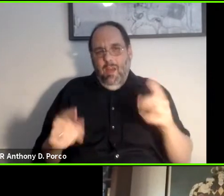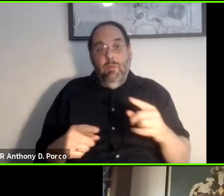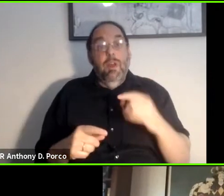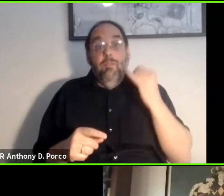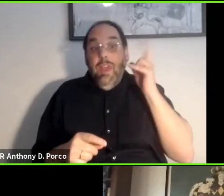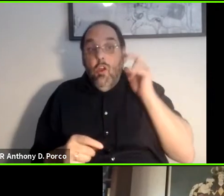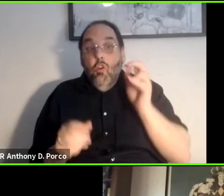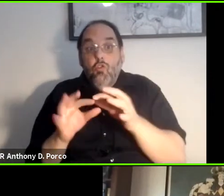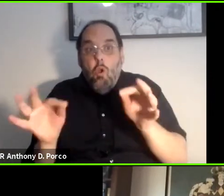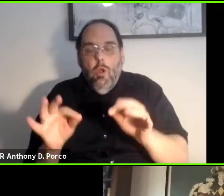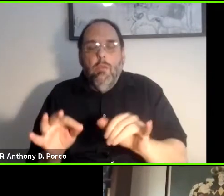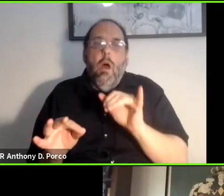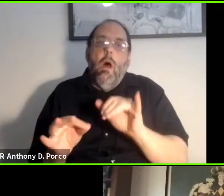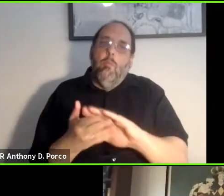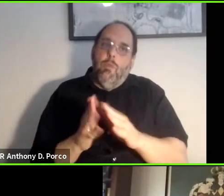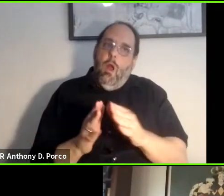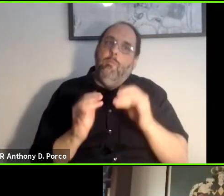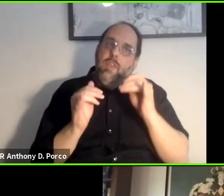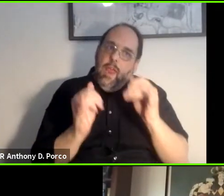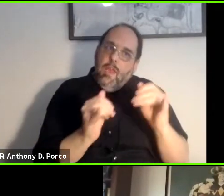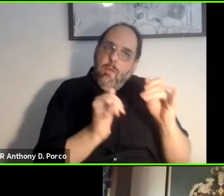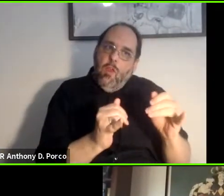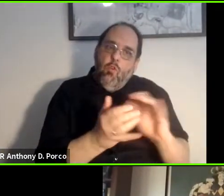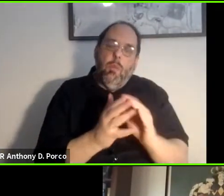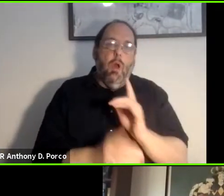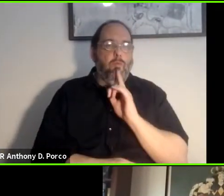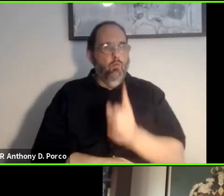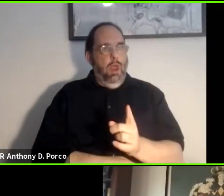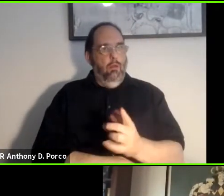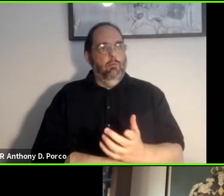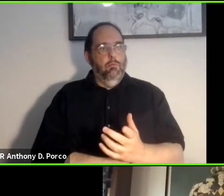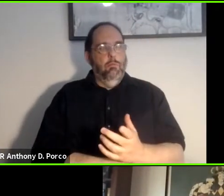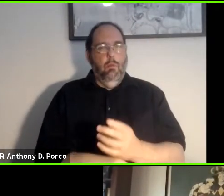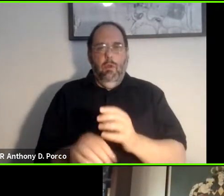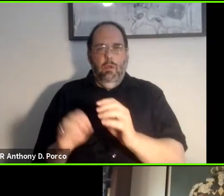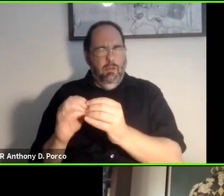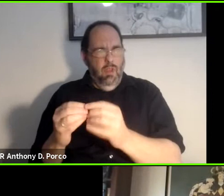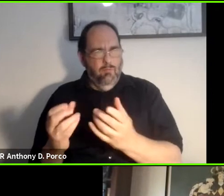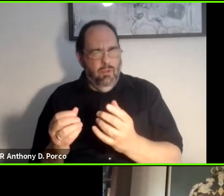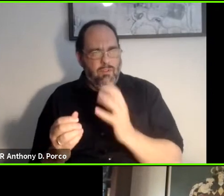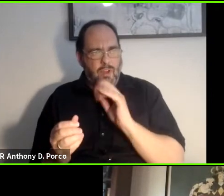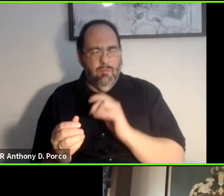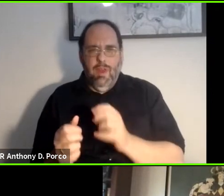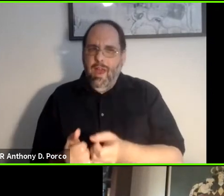individual and becomes real. Numbers, when you can talk about the number of people that can be